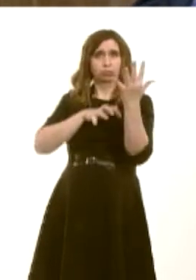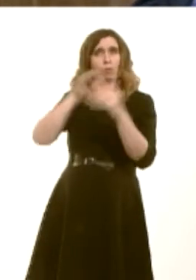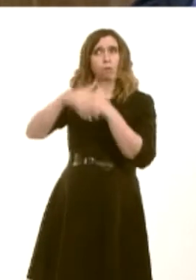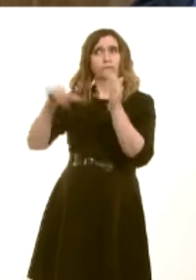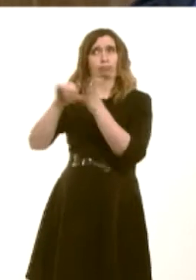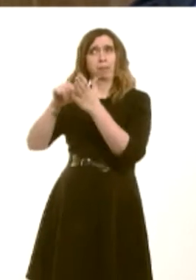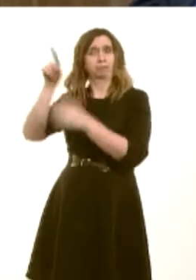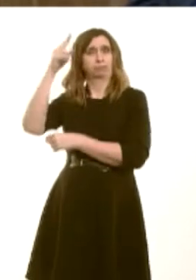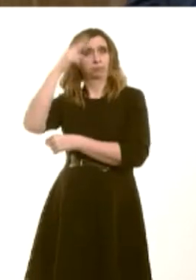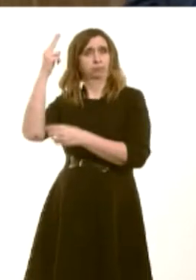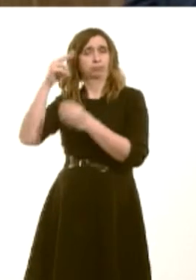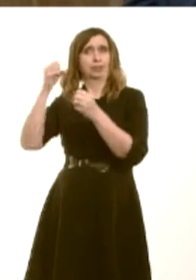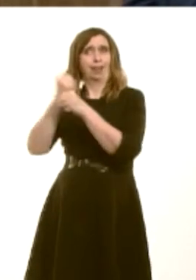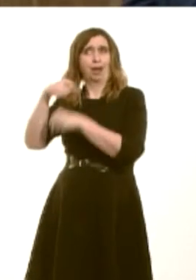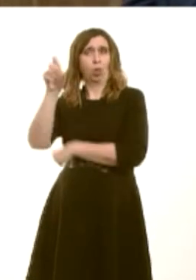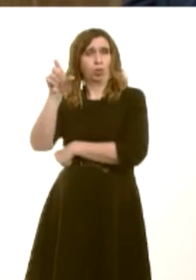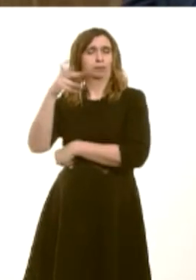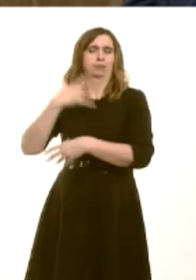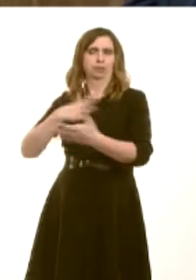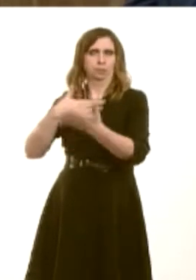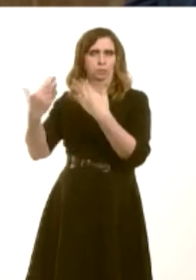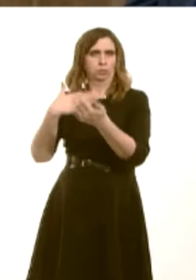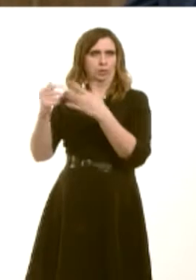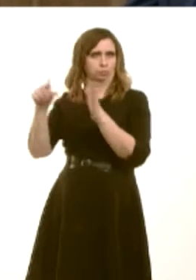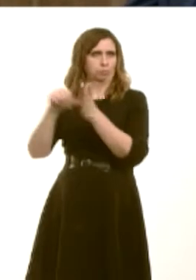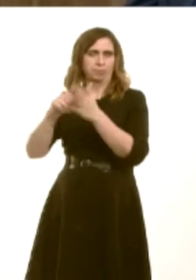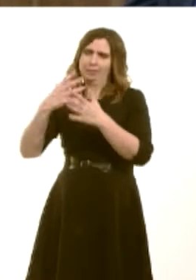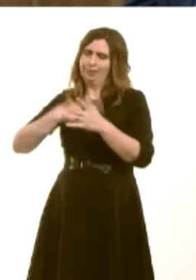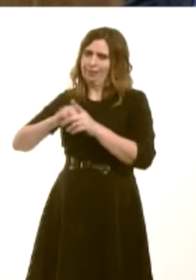that will need to be resolved. It will take work to resolve them, but as Members have